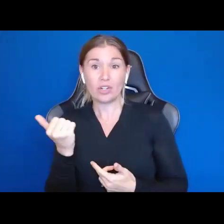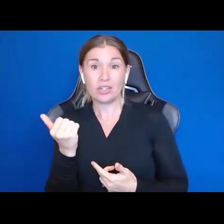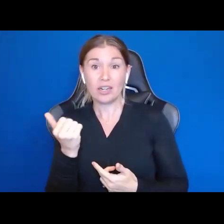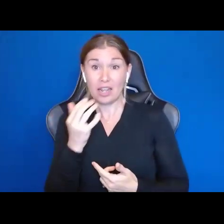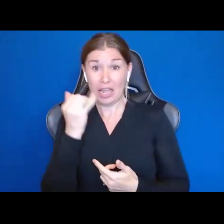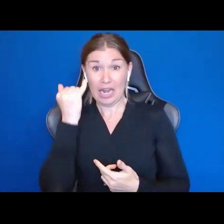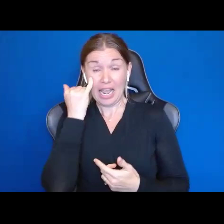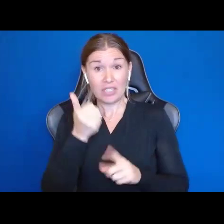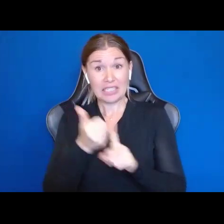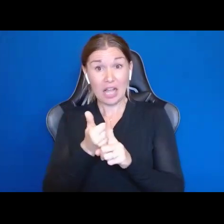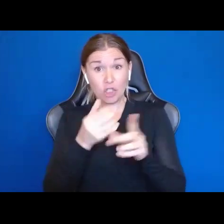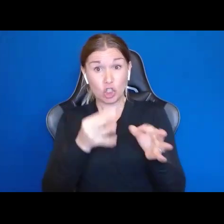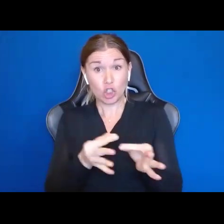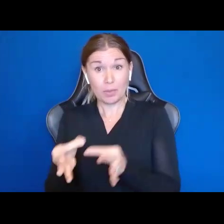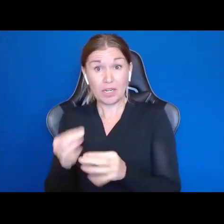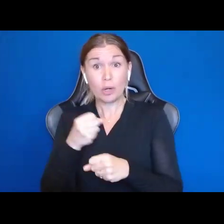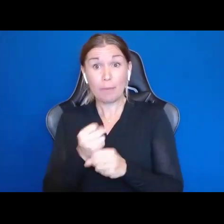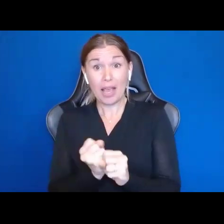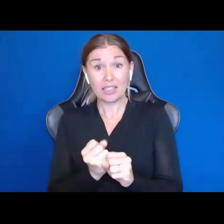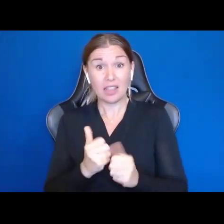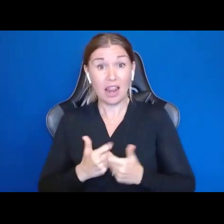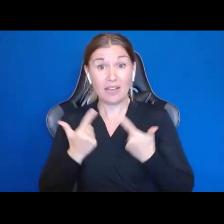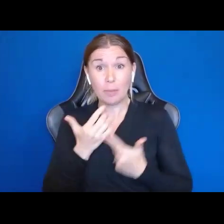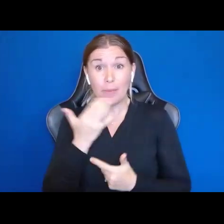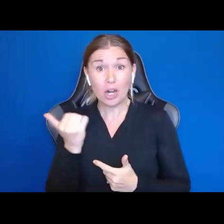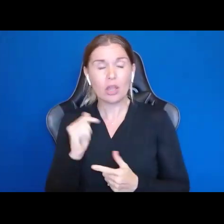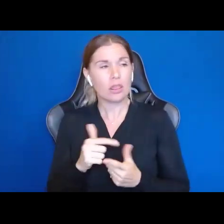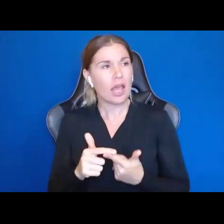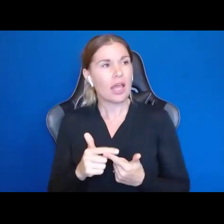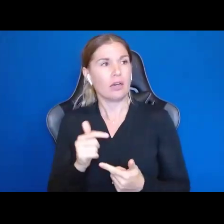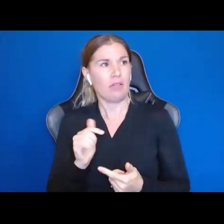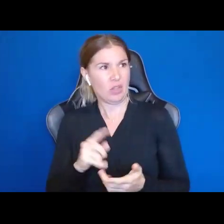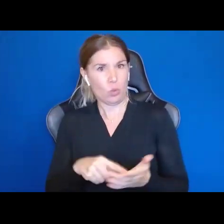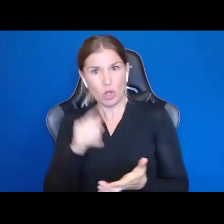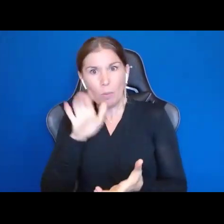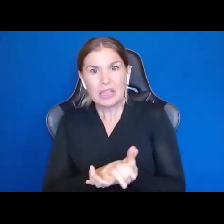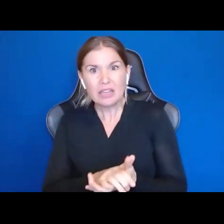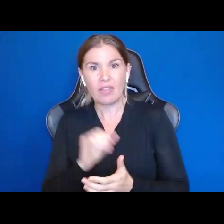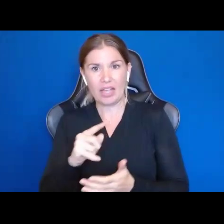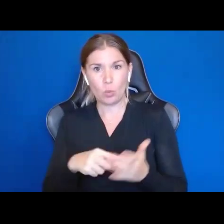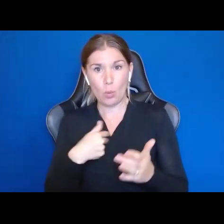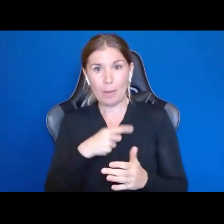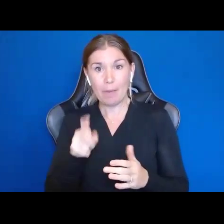lives better, than that's what we believe in and that is what we must do. And its not supposed to be easy. There is a quote on the screen from my favorite